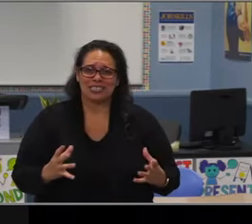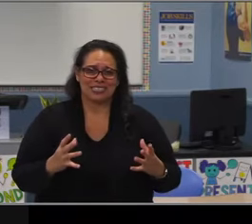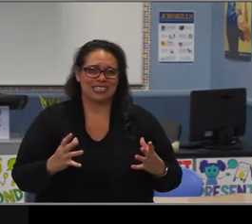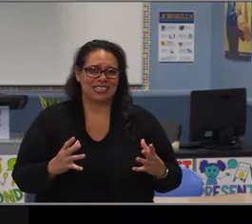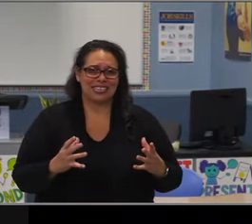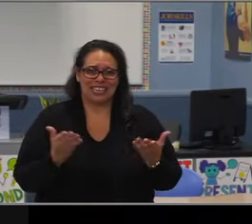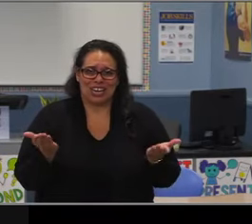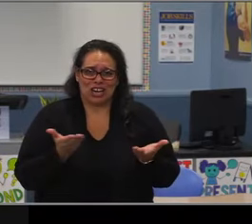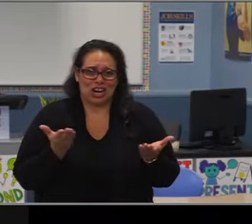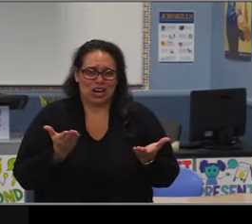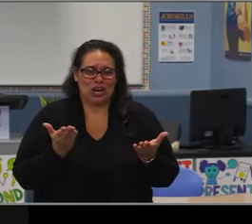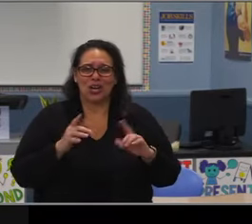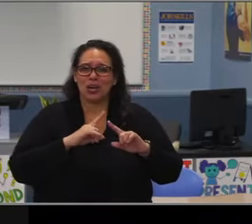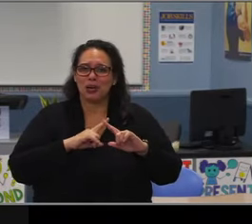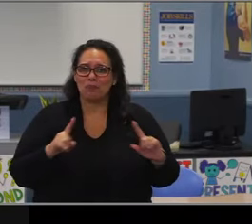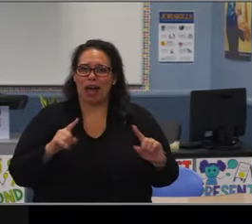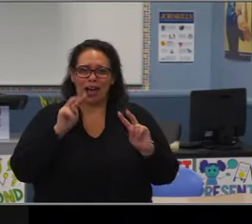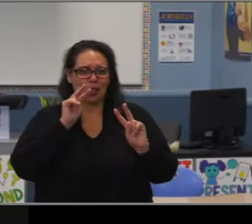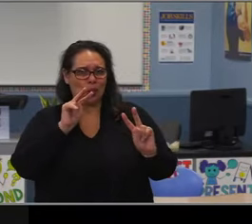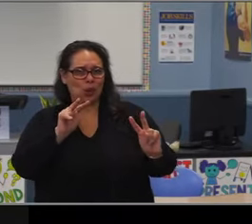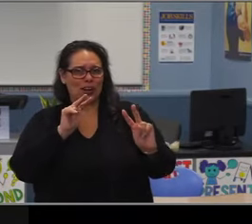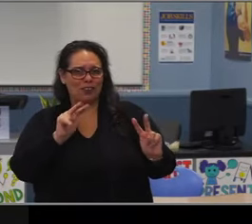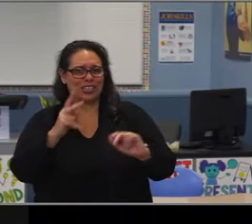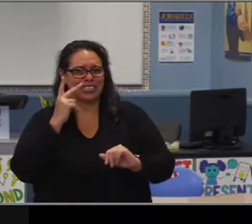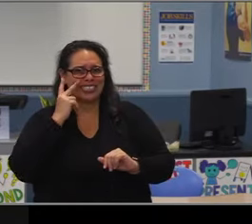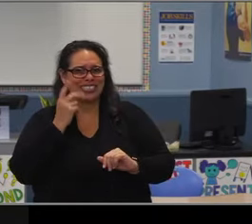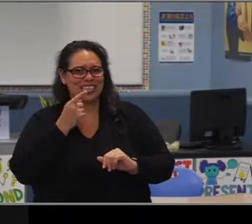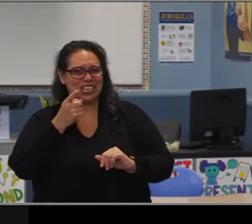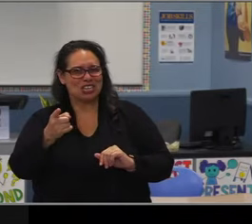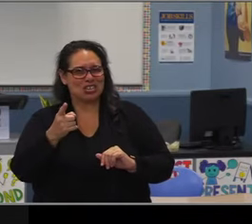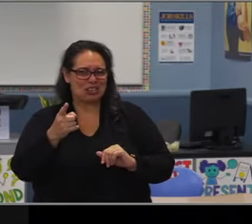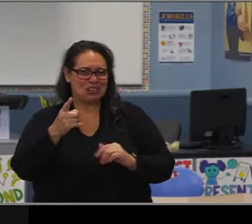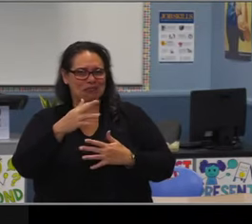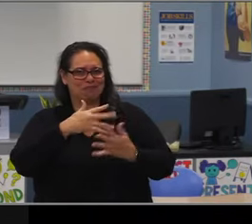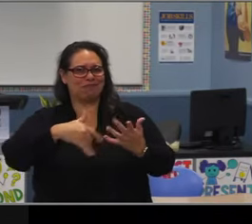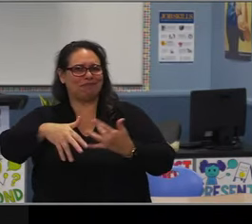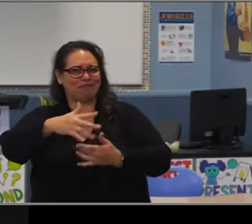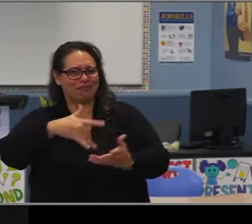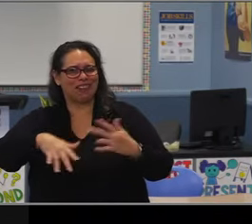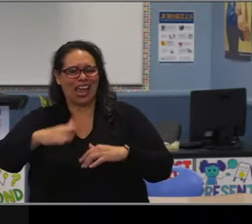we know that everything happens through relationship here. And I've said for a very long time that